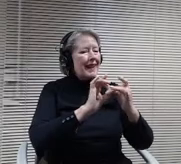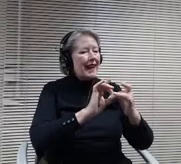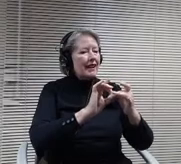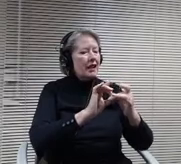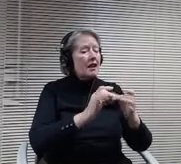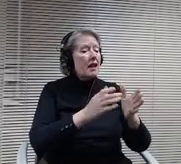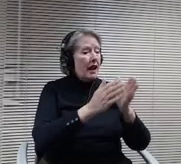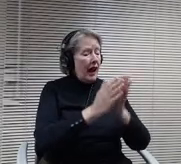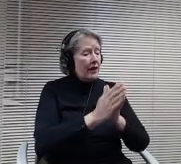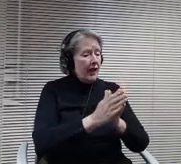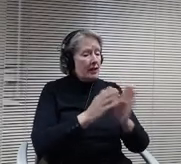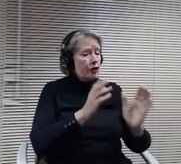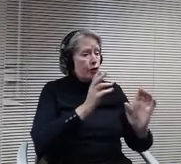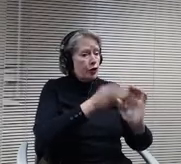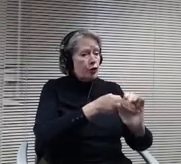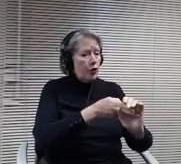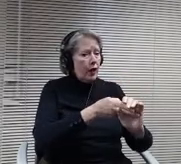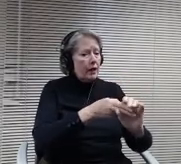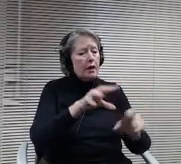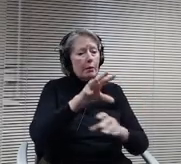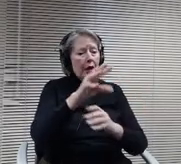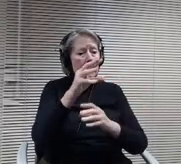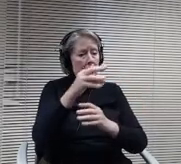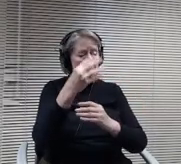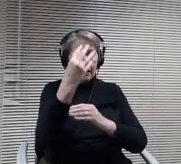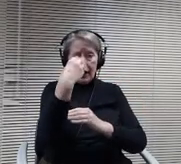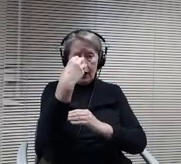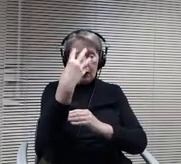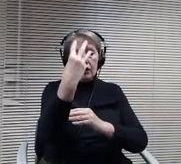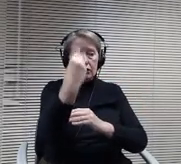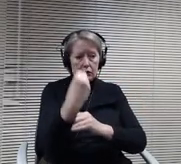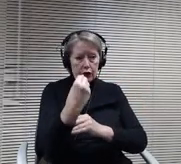if it resolves. She can turn it back on, but that's why her